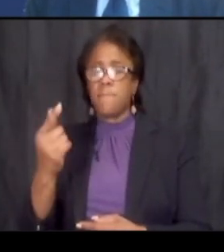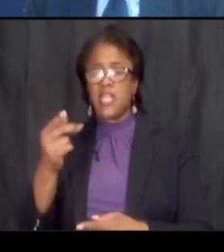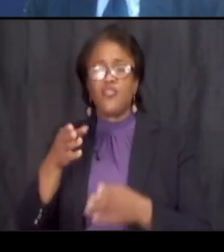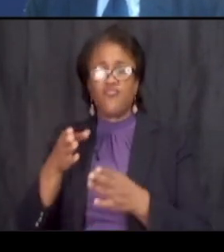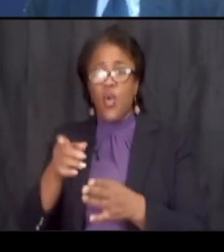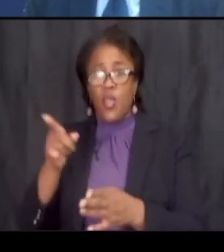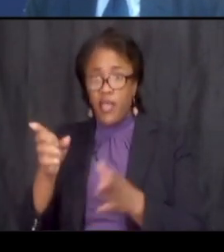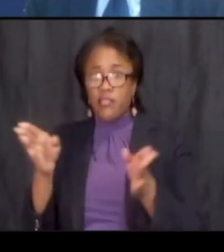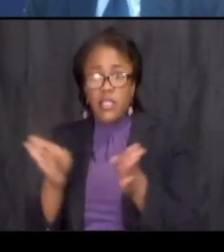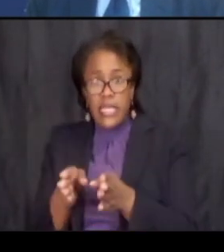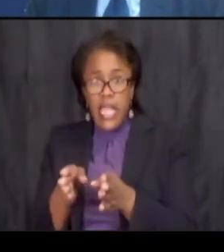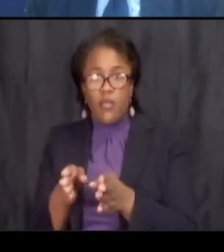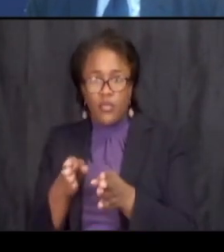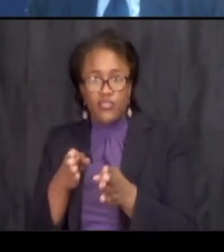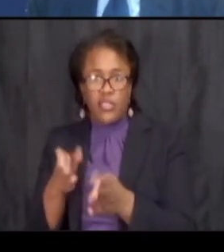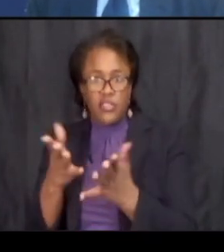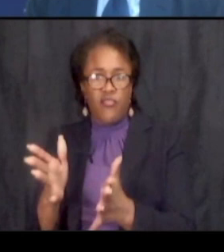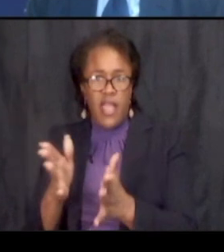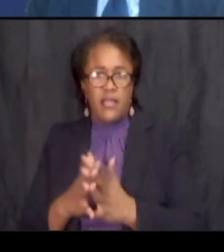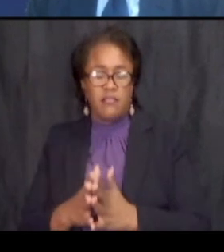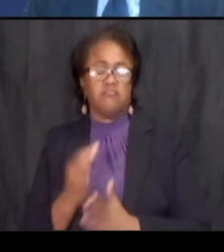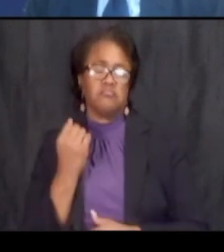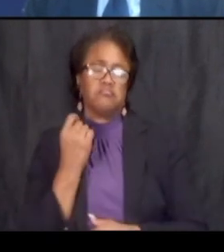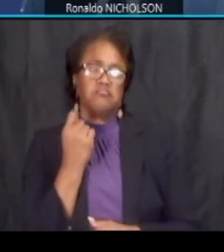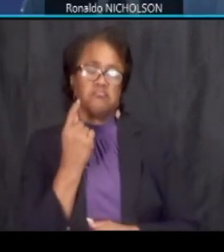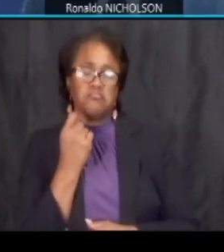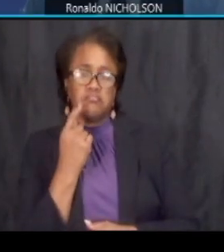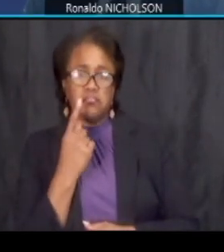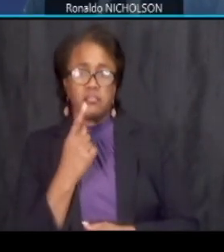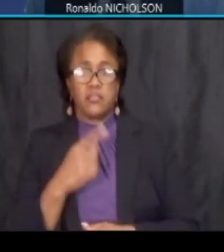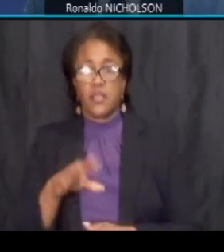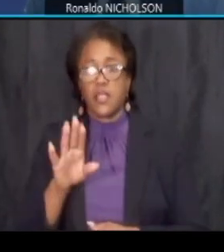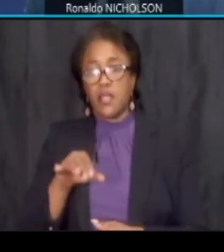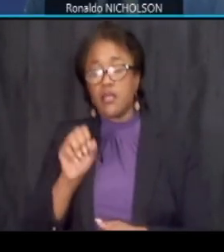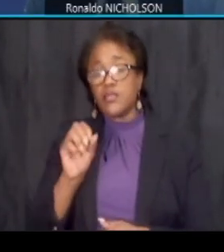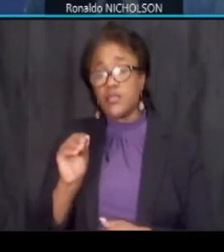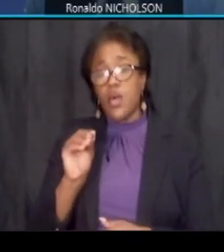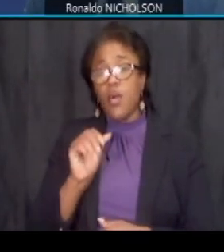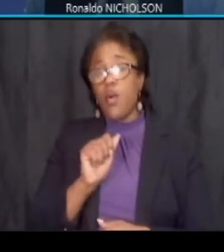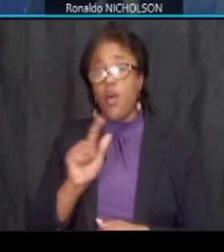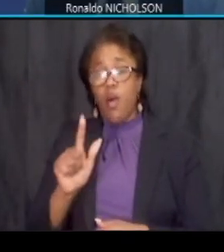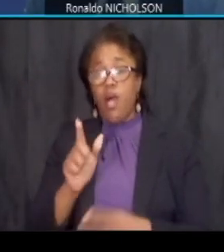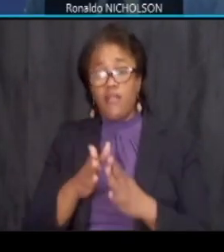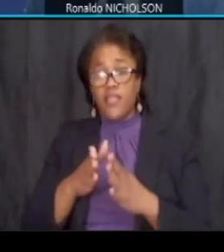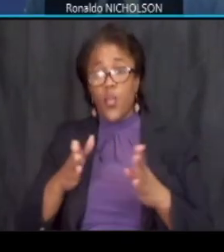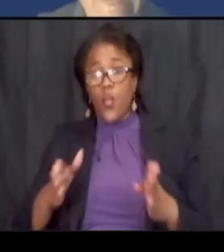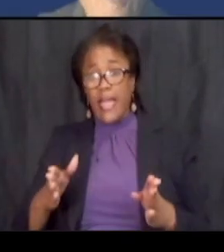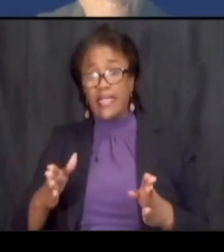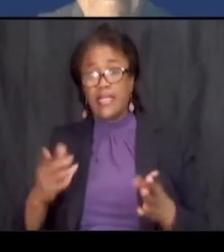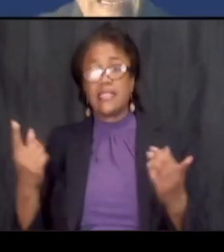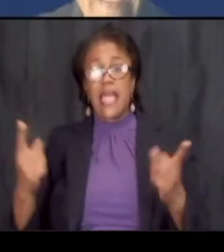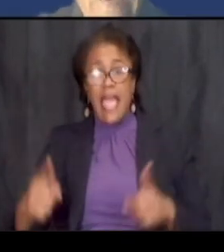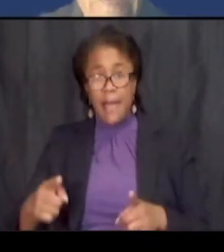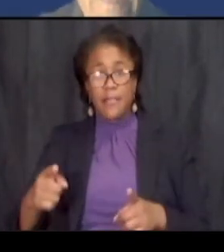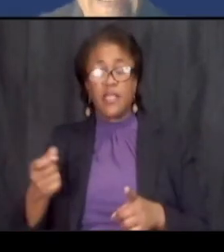really narrow i understand so so uh all of the widening is happening on the banning road